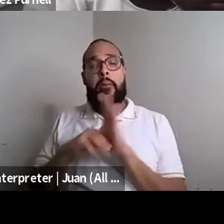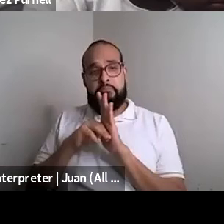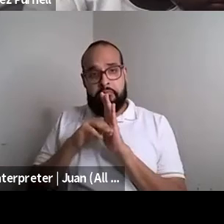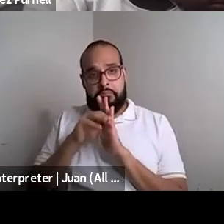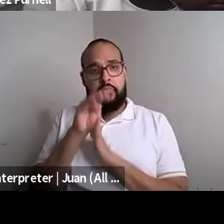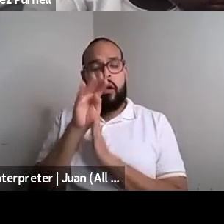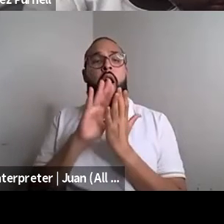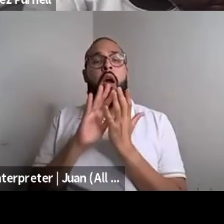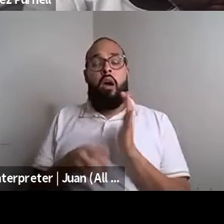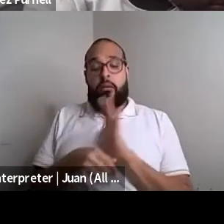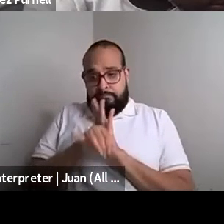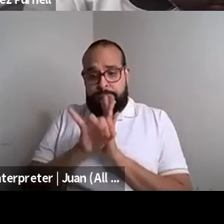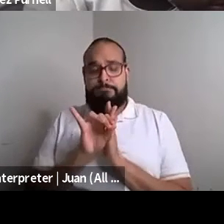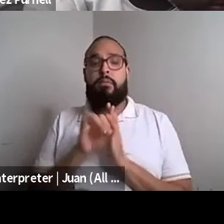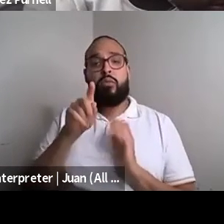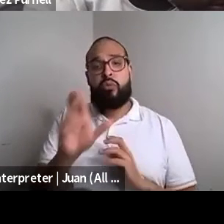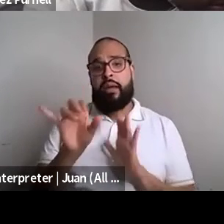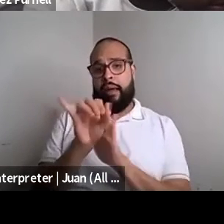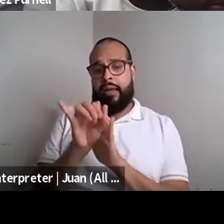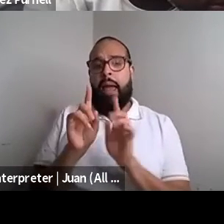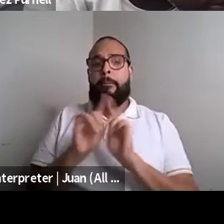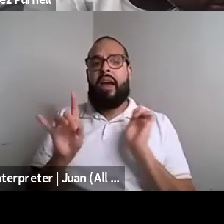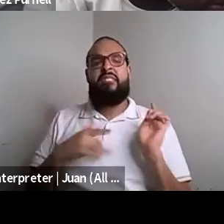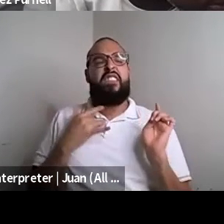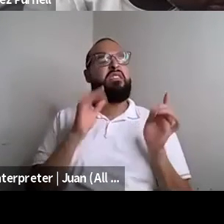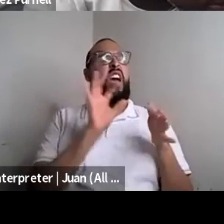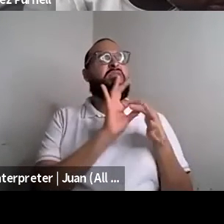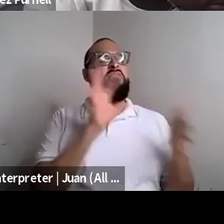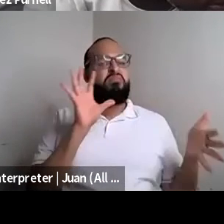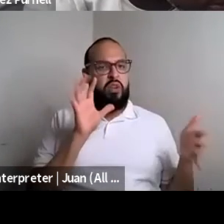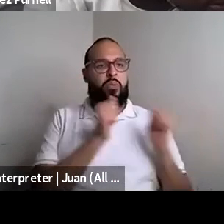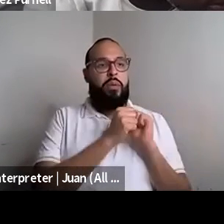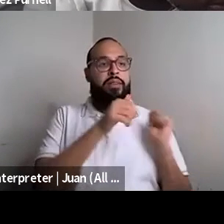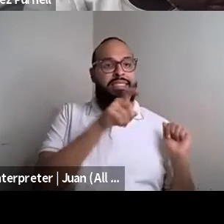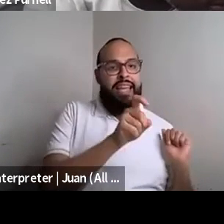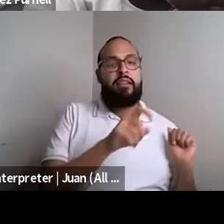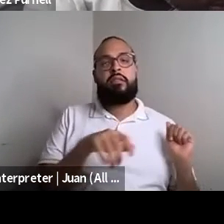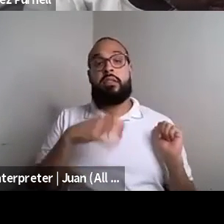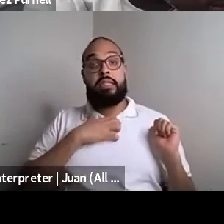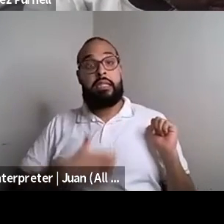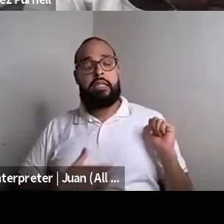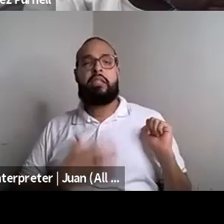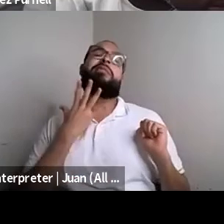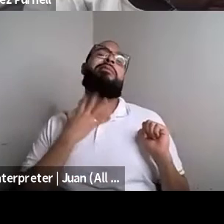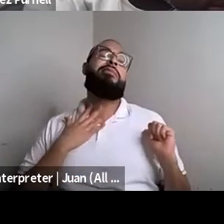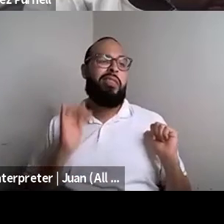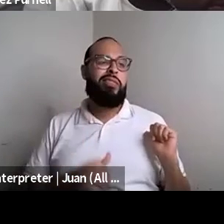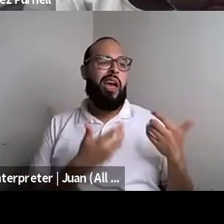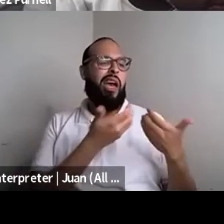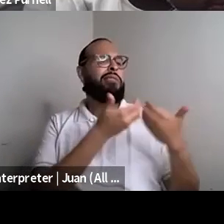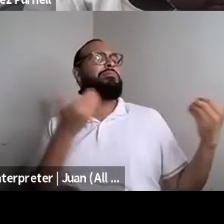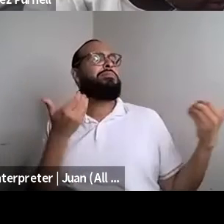Kenyon Farrow (he/him/his): You know, sex or desire in this, you know, same way, you know, how do you feel about that or do you feel about that, maybe even just in terms of your work in terms of